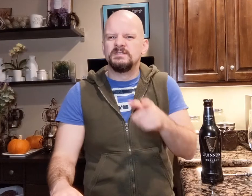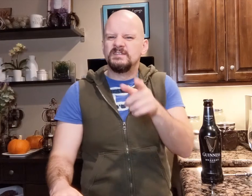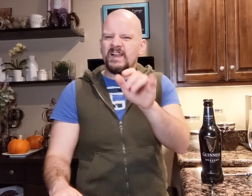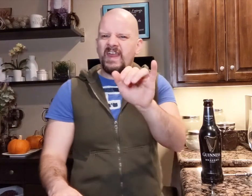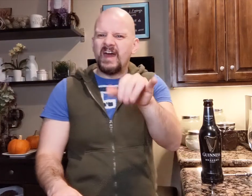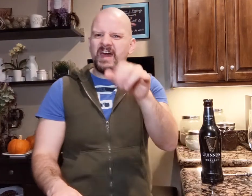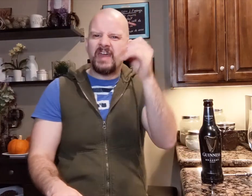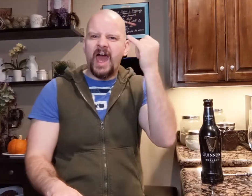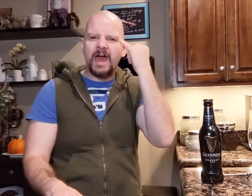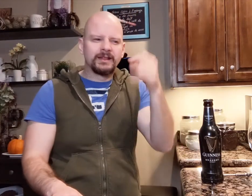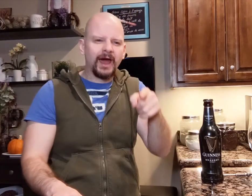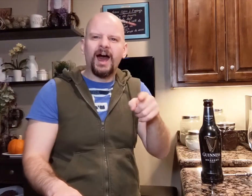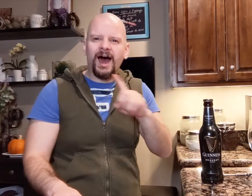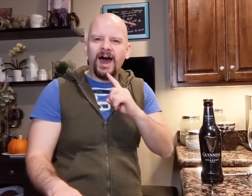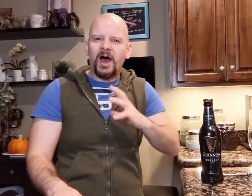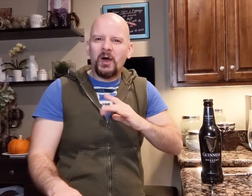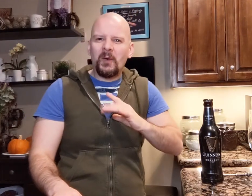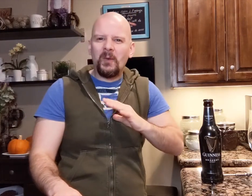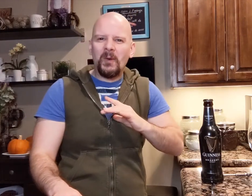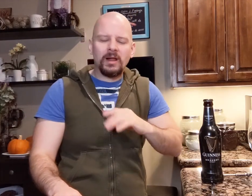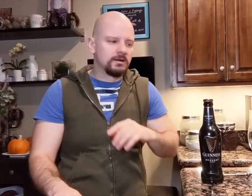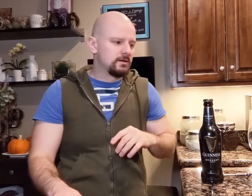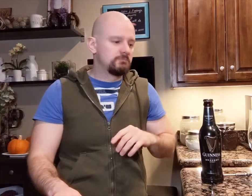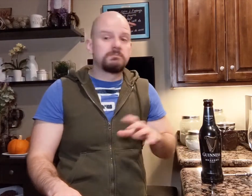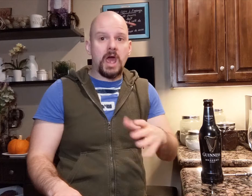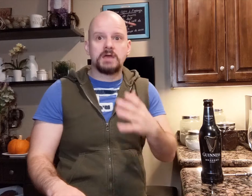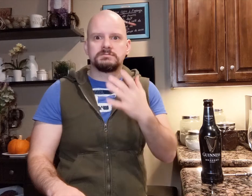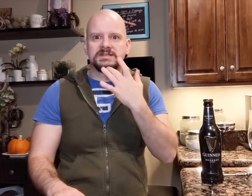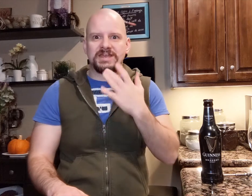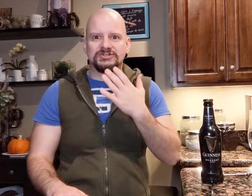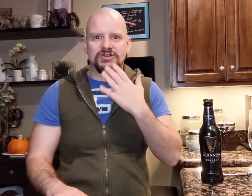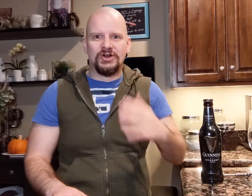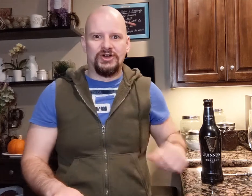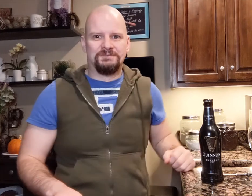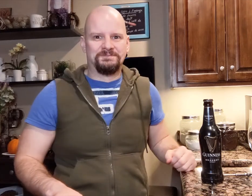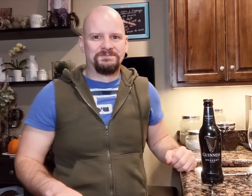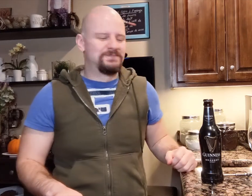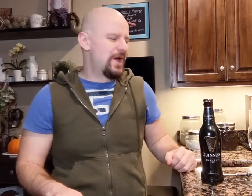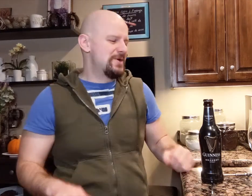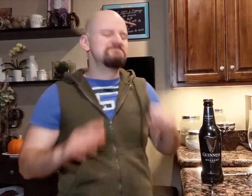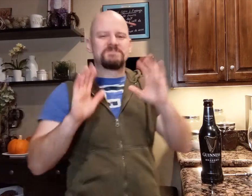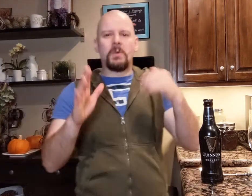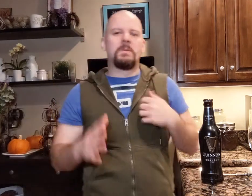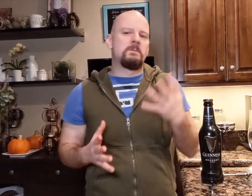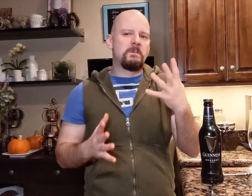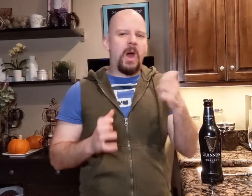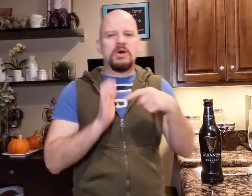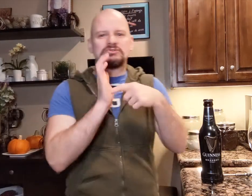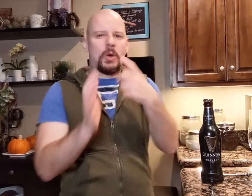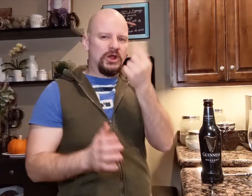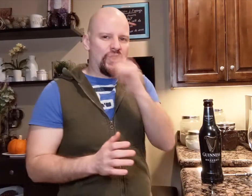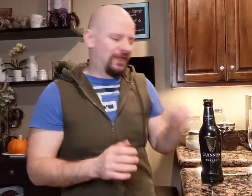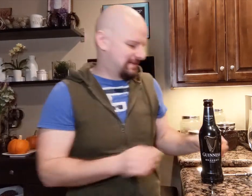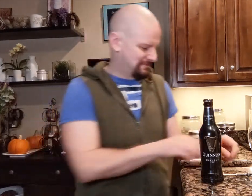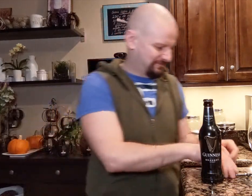That's the idea and it's cool! It tastes good! I want to show you what it looks like.